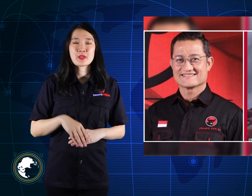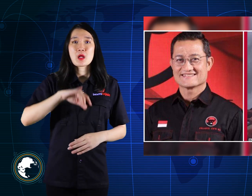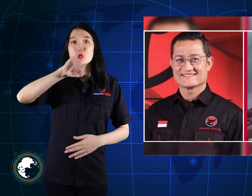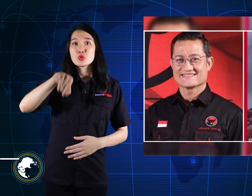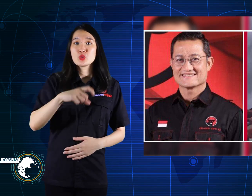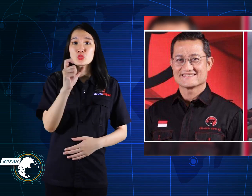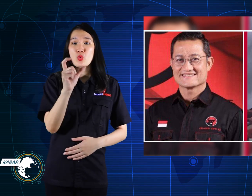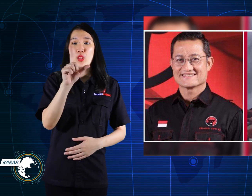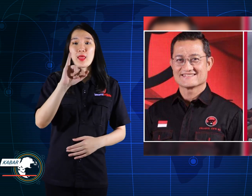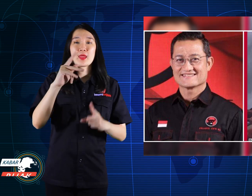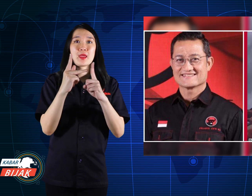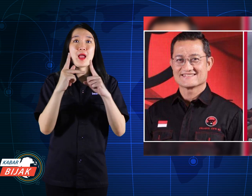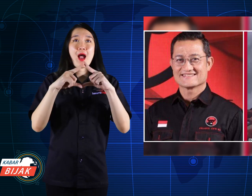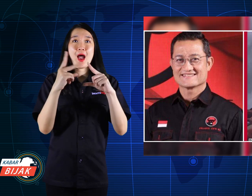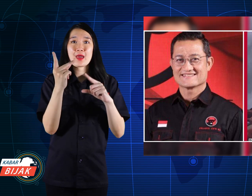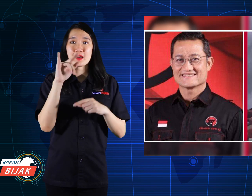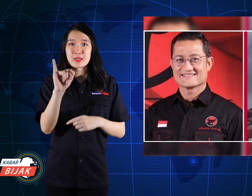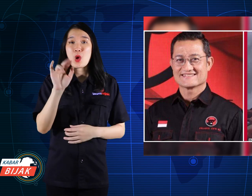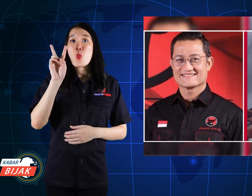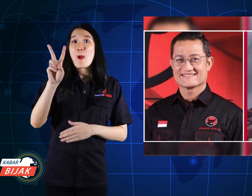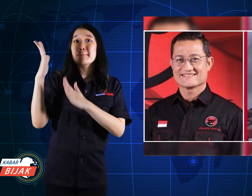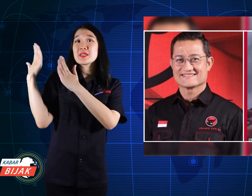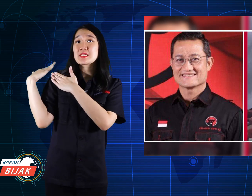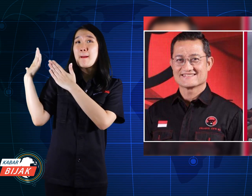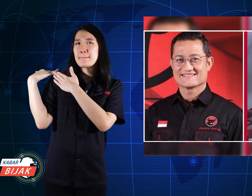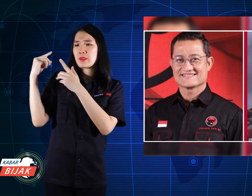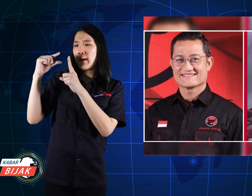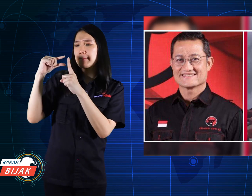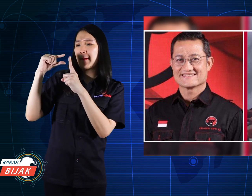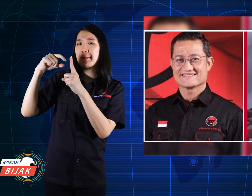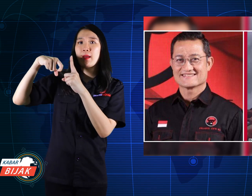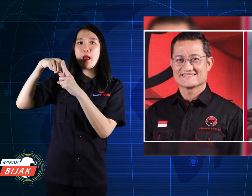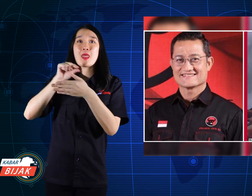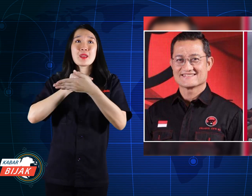namely Julihari and two PPK officials,